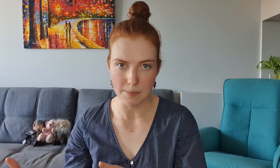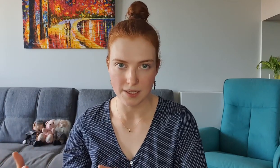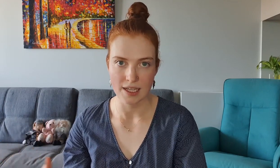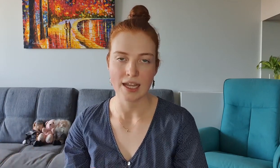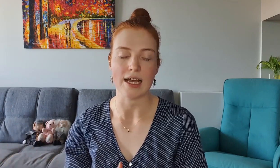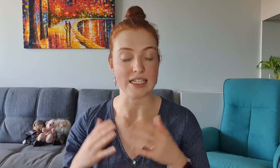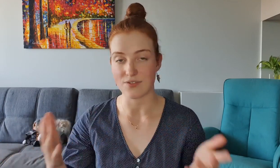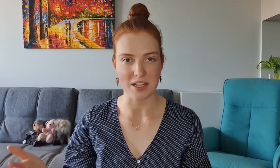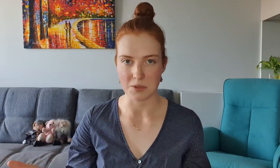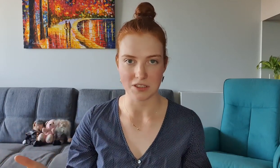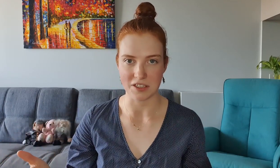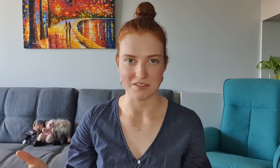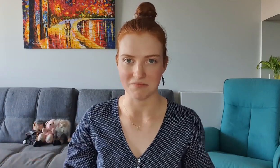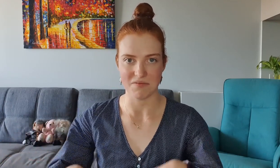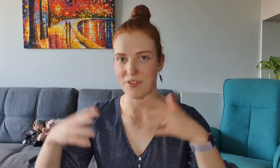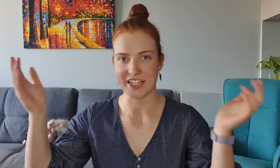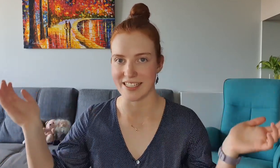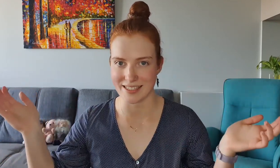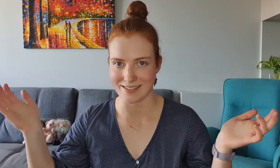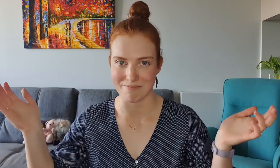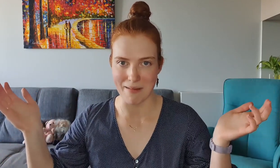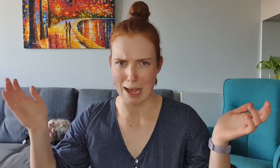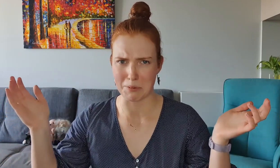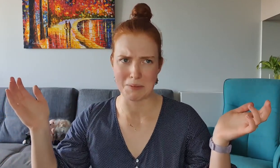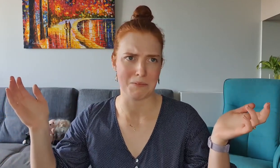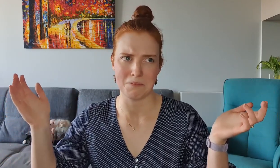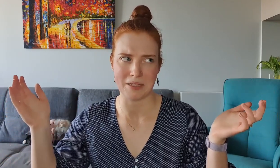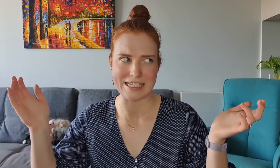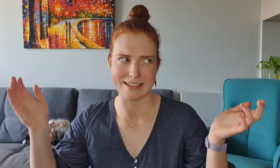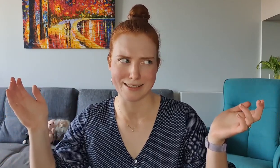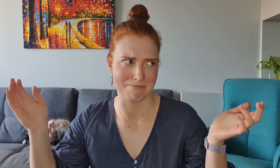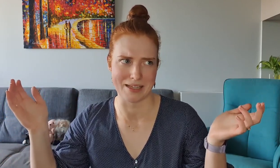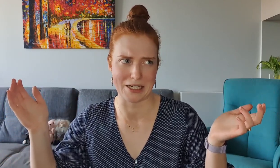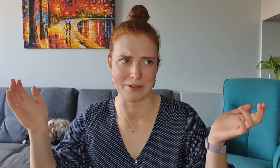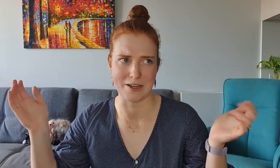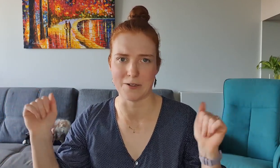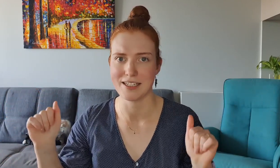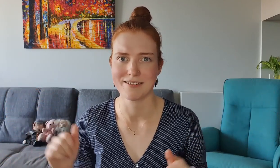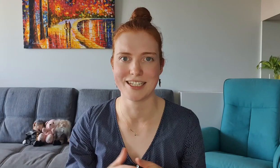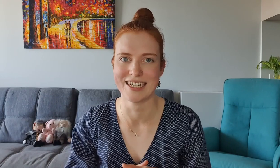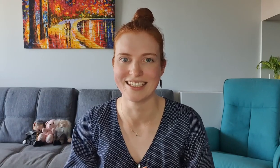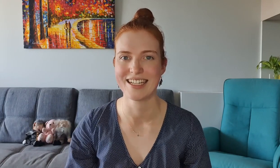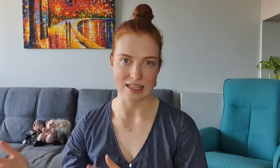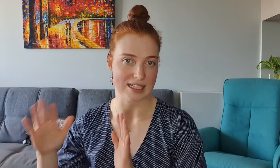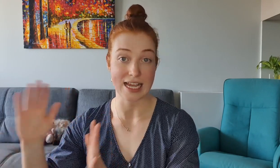It's available on various app places, i don't know what they're called